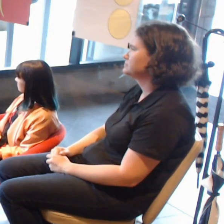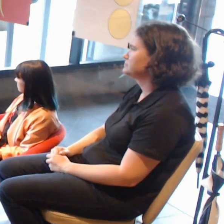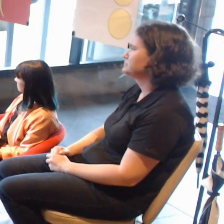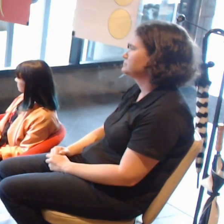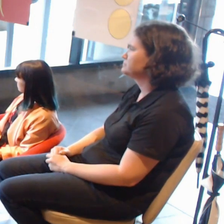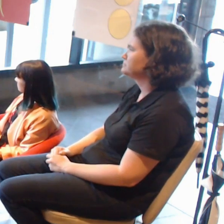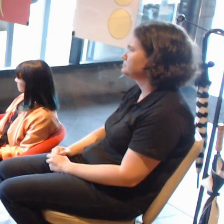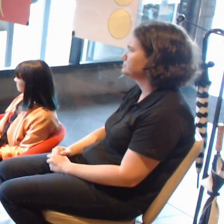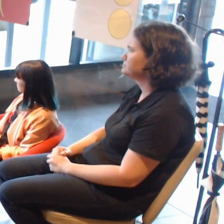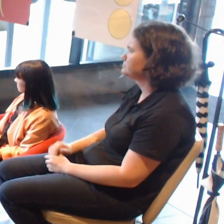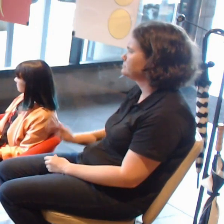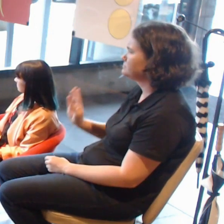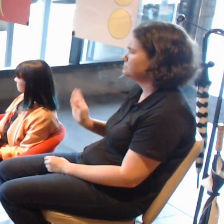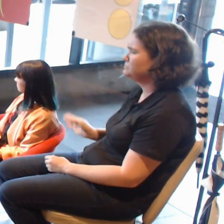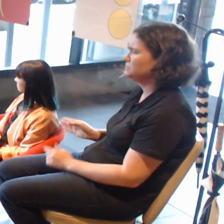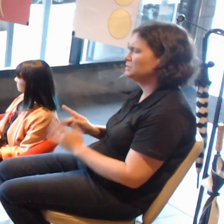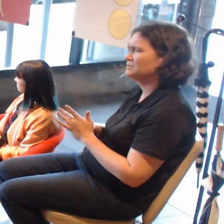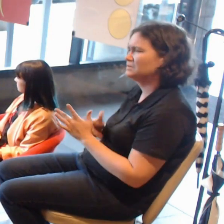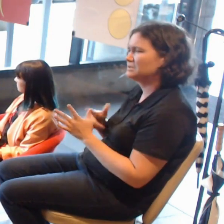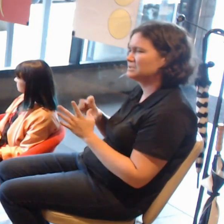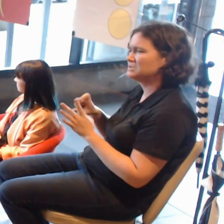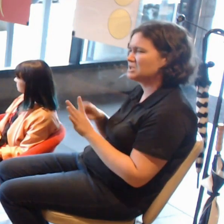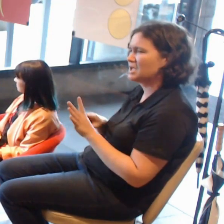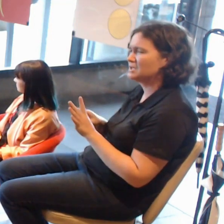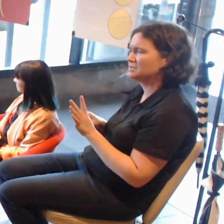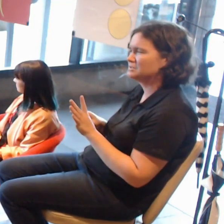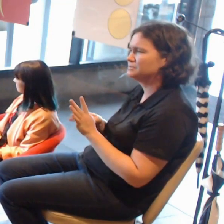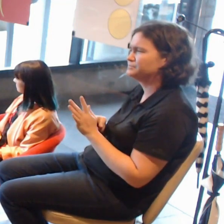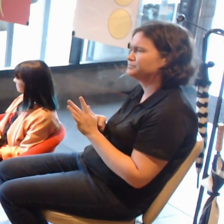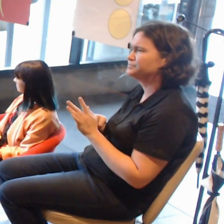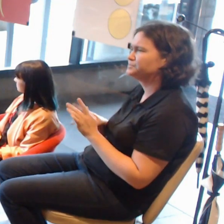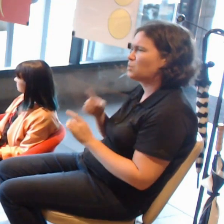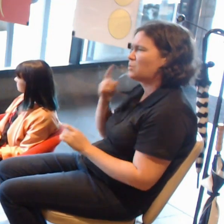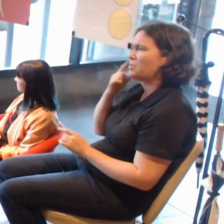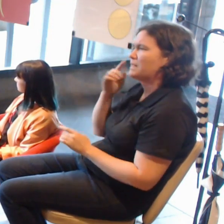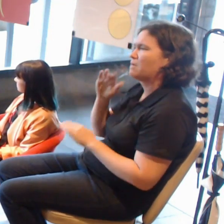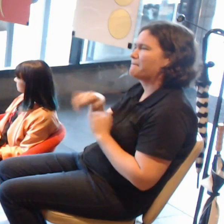Where do you see the space of galleries fitting in to publish something?